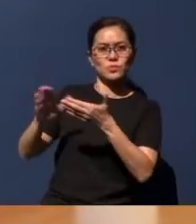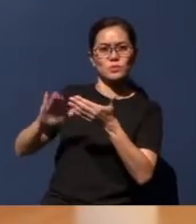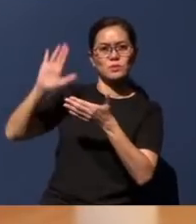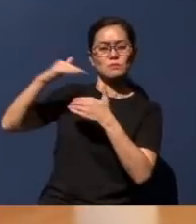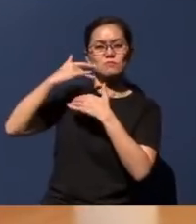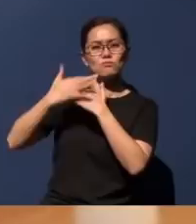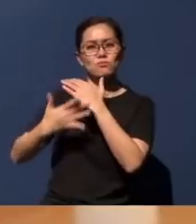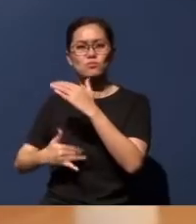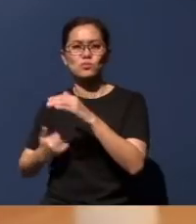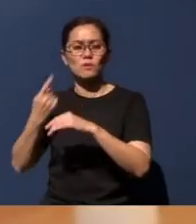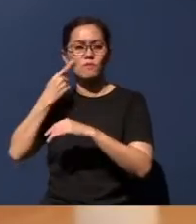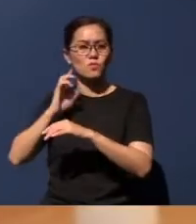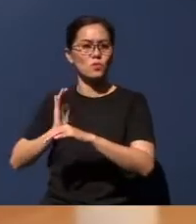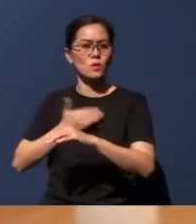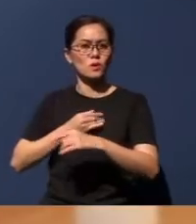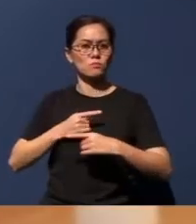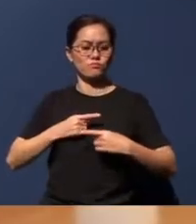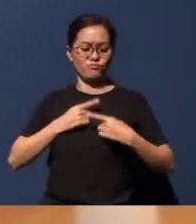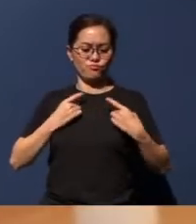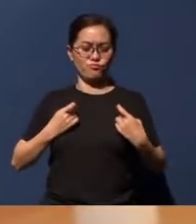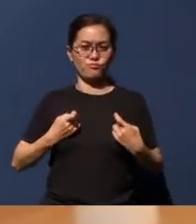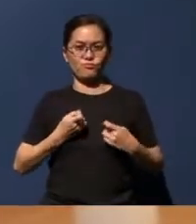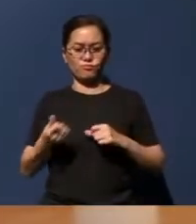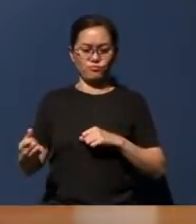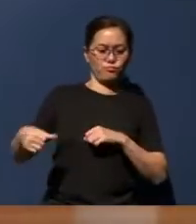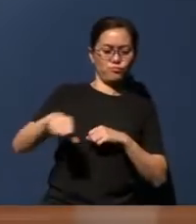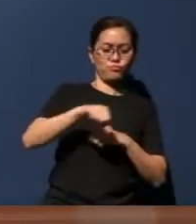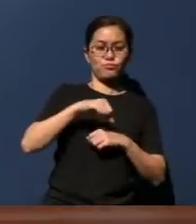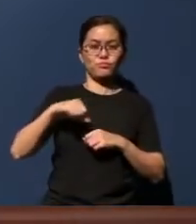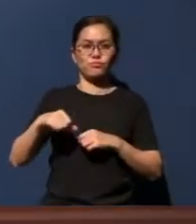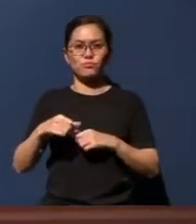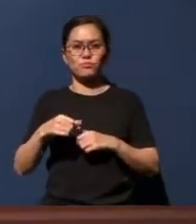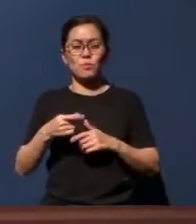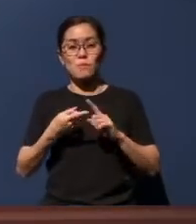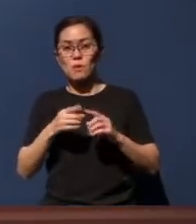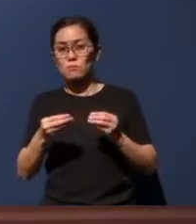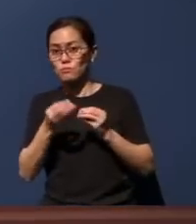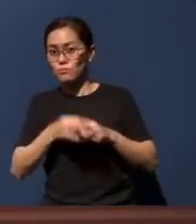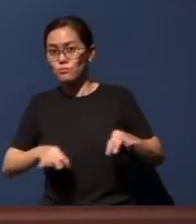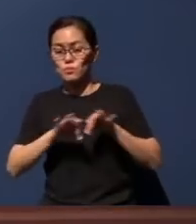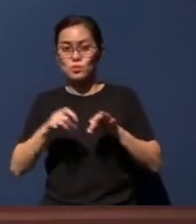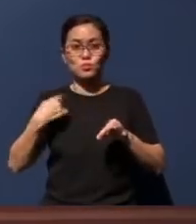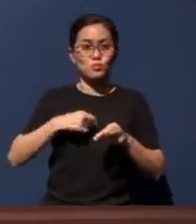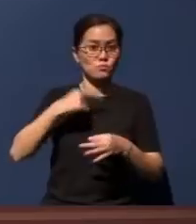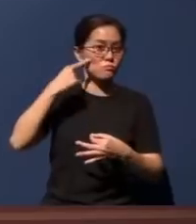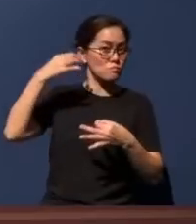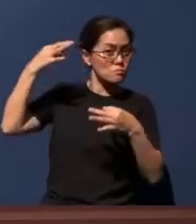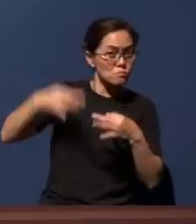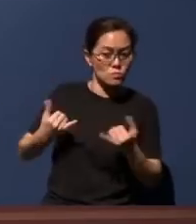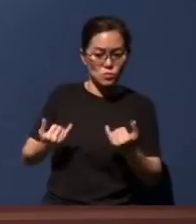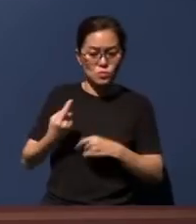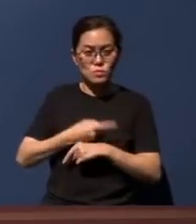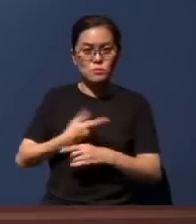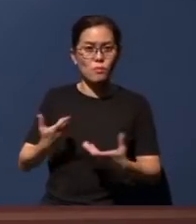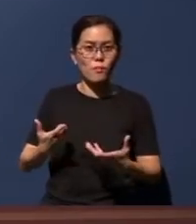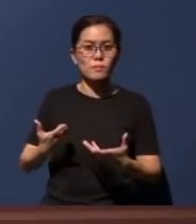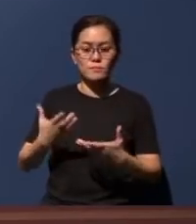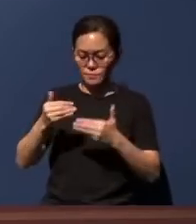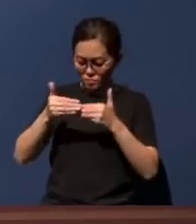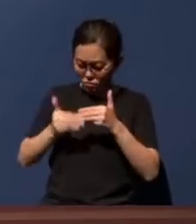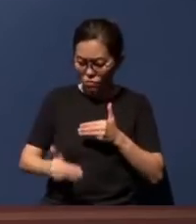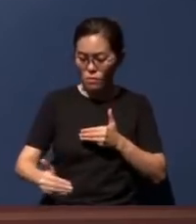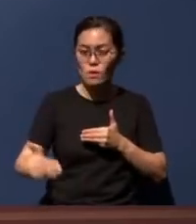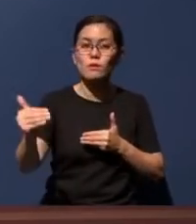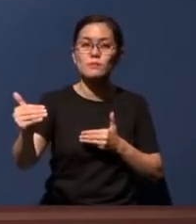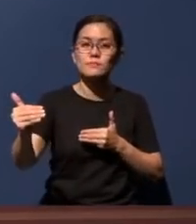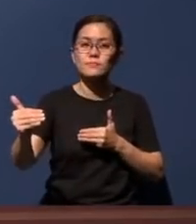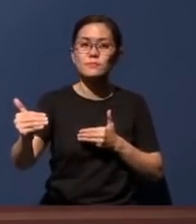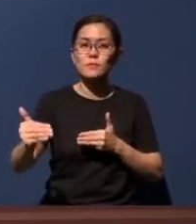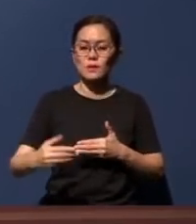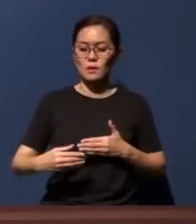sins. But I think what is more important is that we choose today henceforth to live not unto ourself,